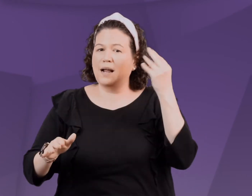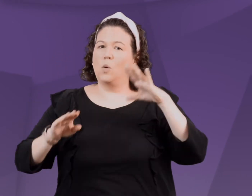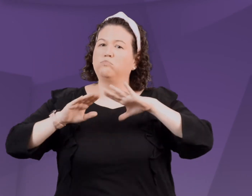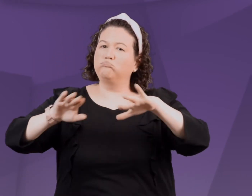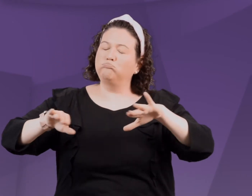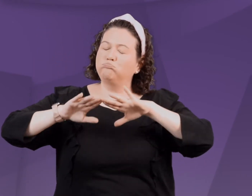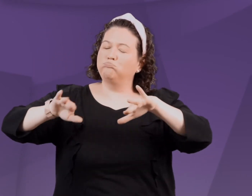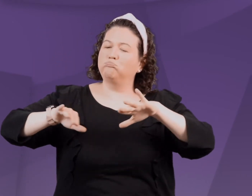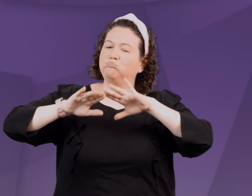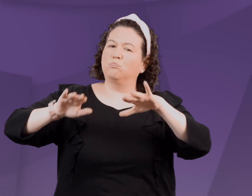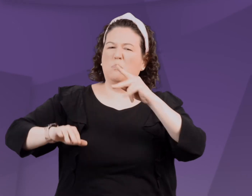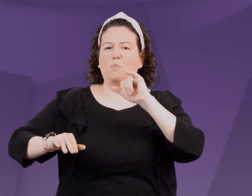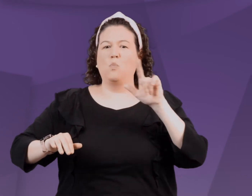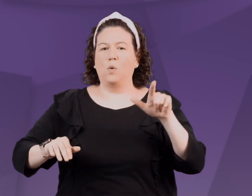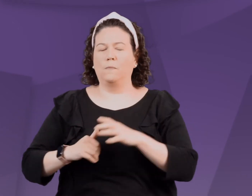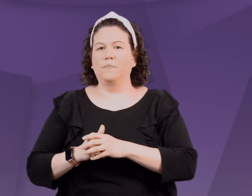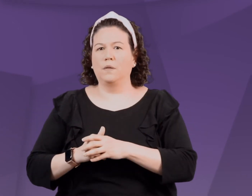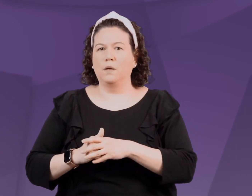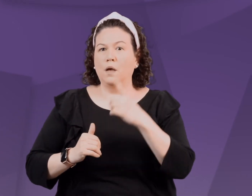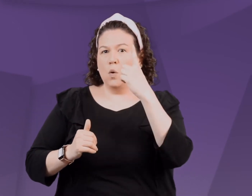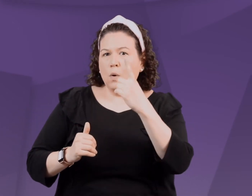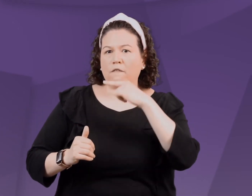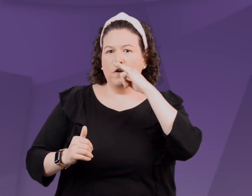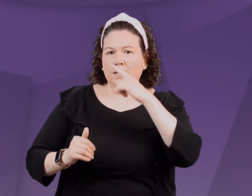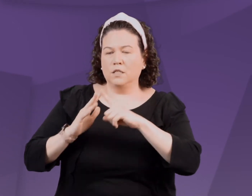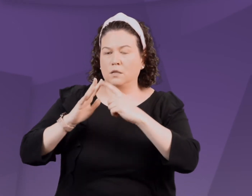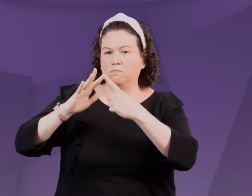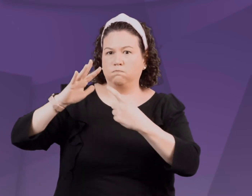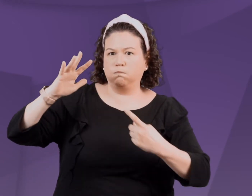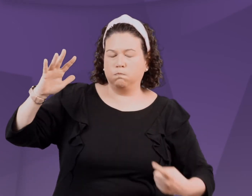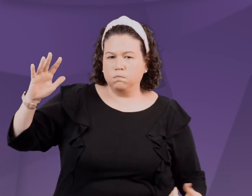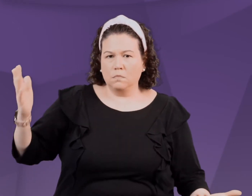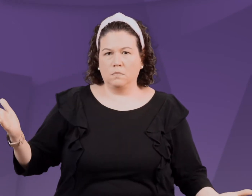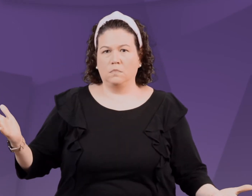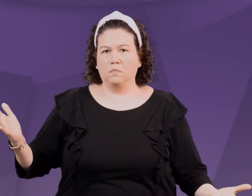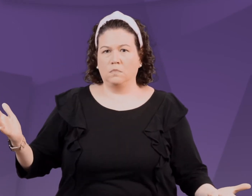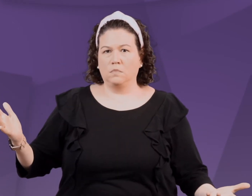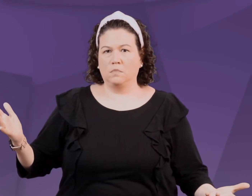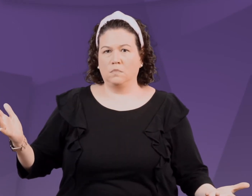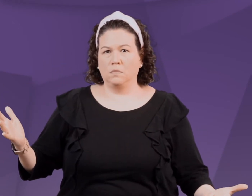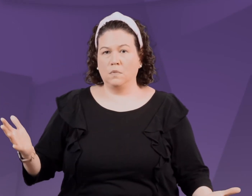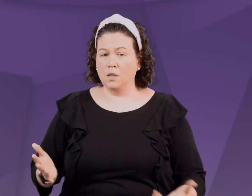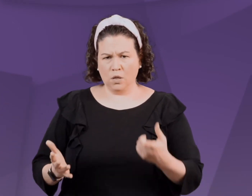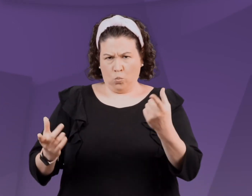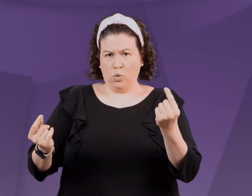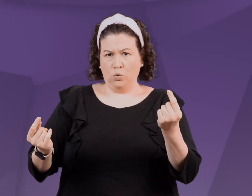Imagine you and your children are out at the pool swimming and one of your kids begins to drown.